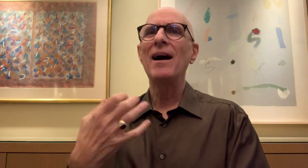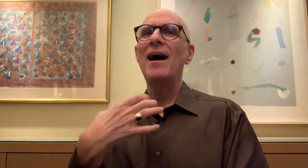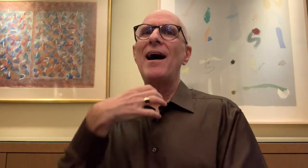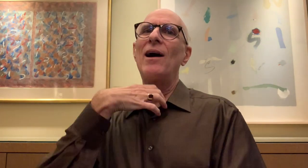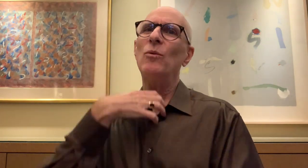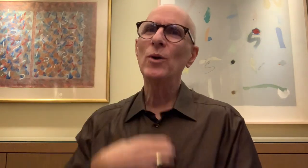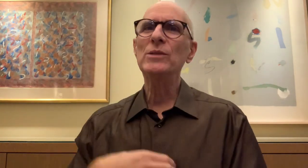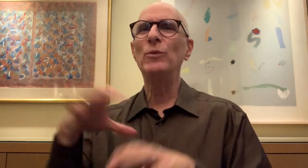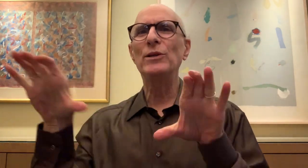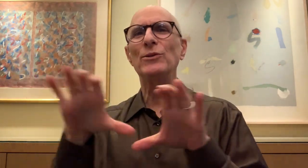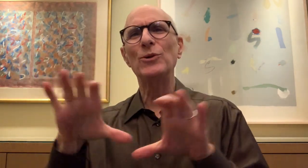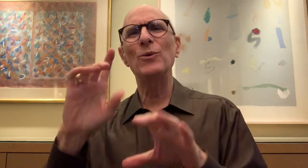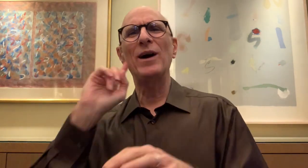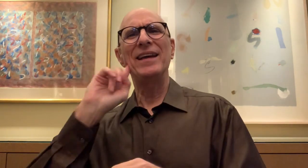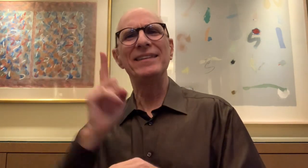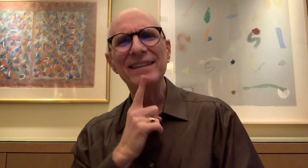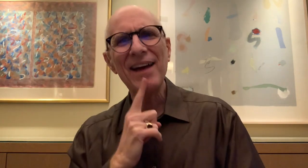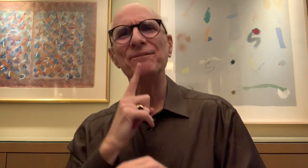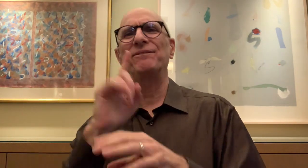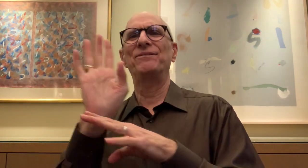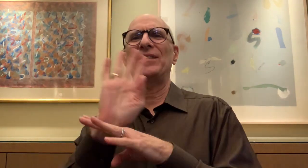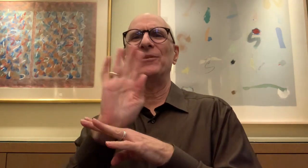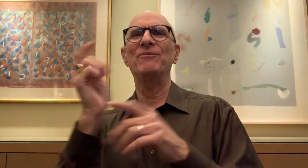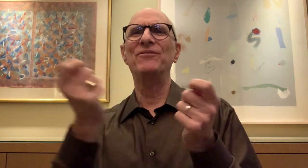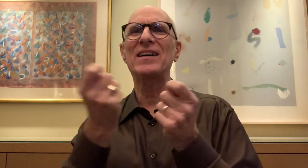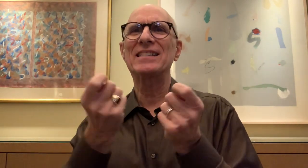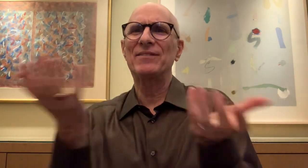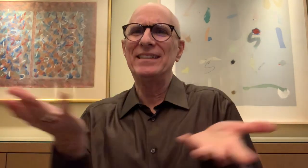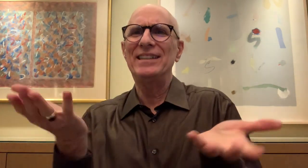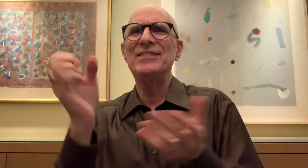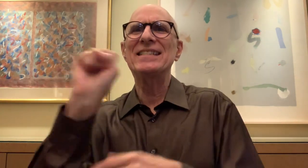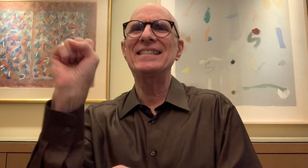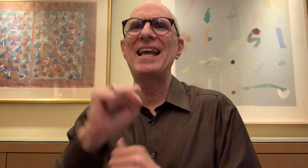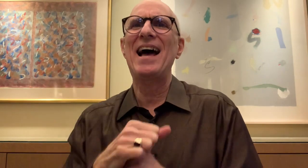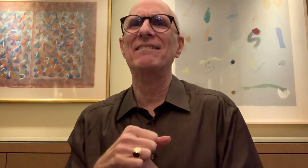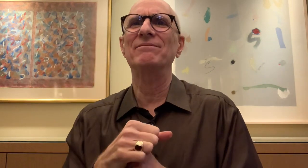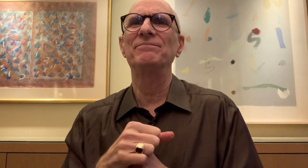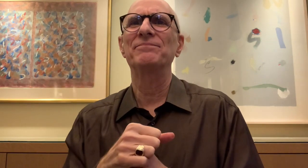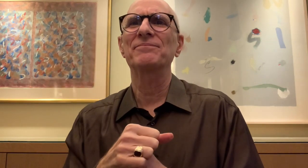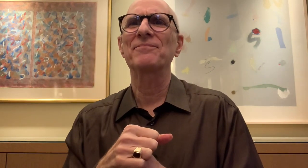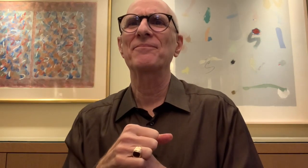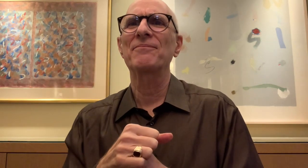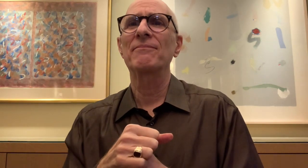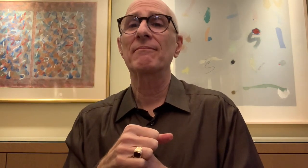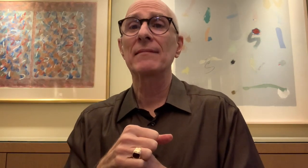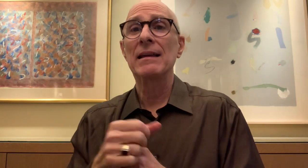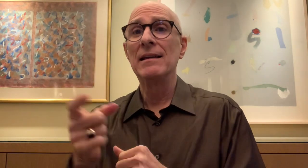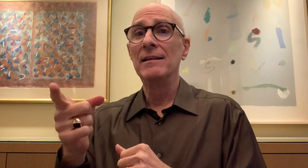I told him that I wish that we could do a Deaf Film Festival here in Seattle.